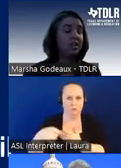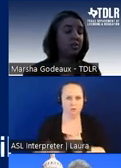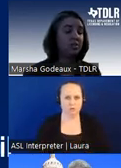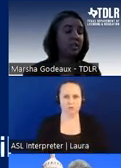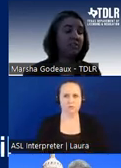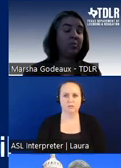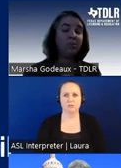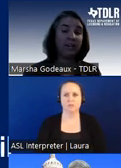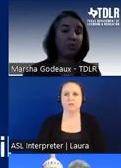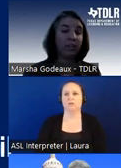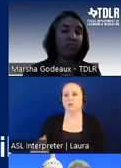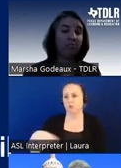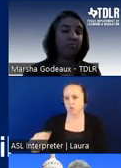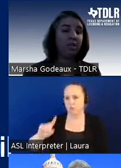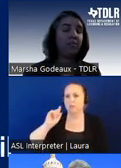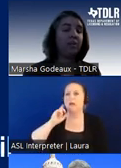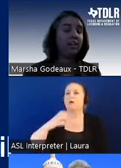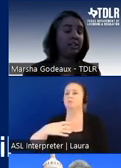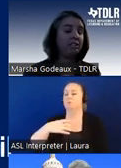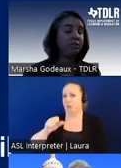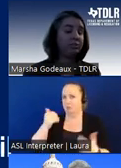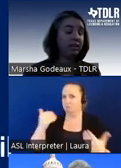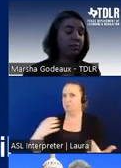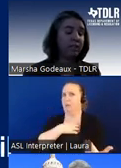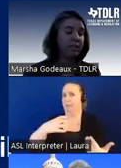those sound complaint worthy and i encourage you to file complaints